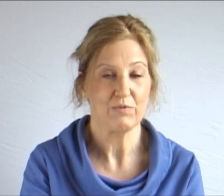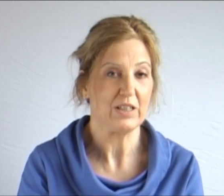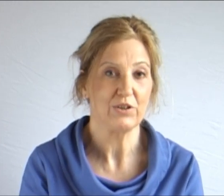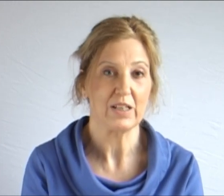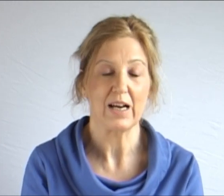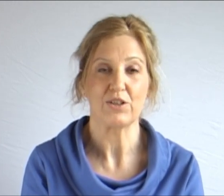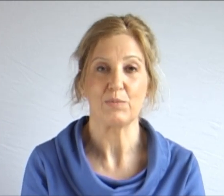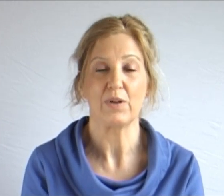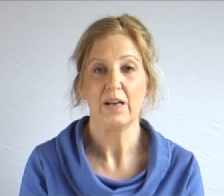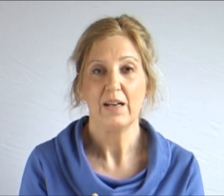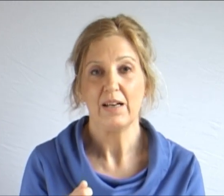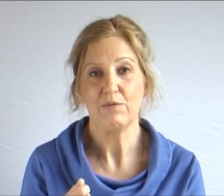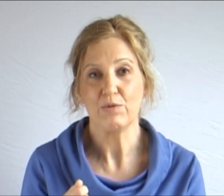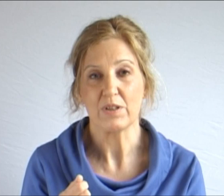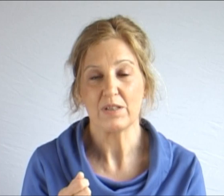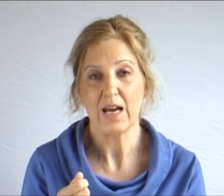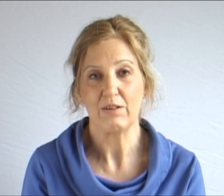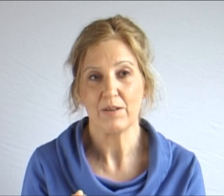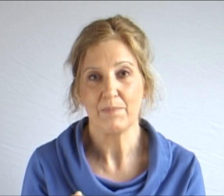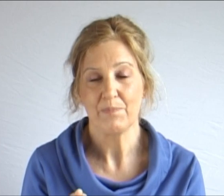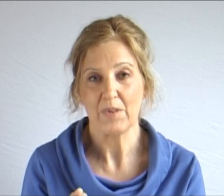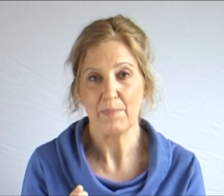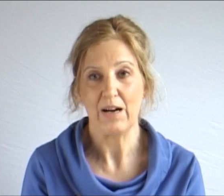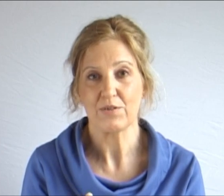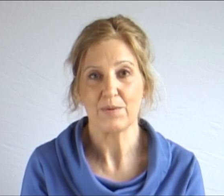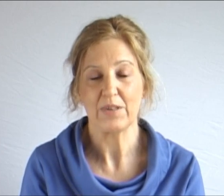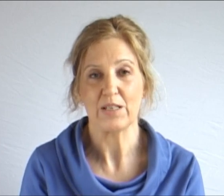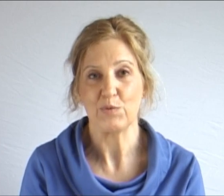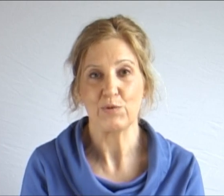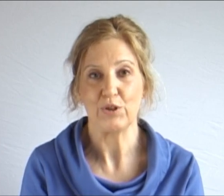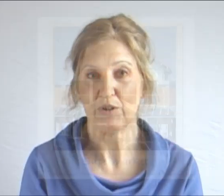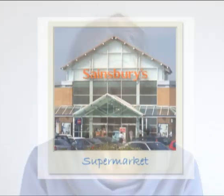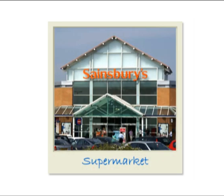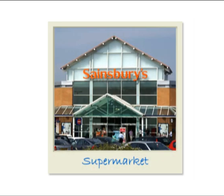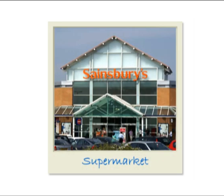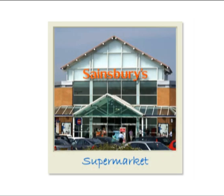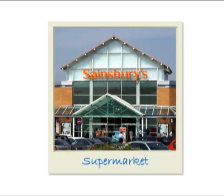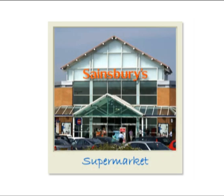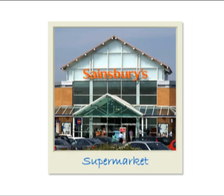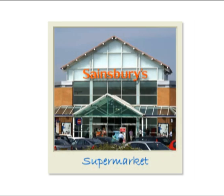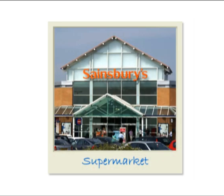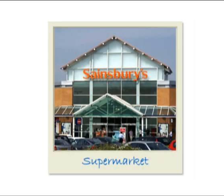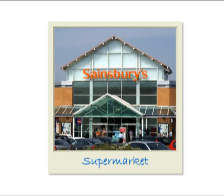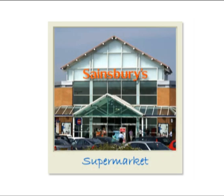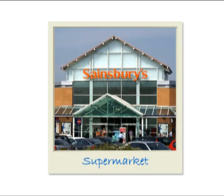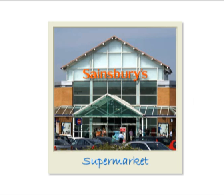they are not really looking at you but if you can tell them about some things before you go, that's really, really helpful.